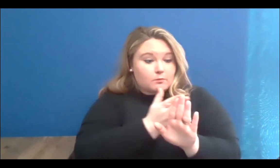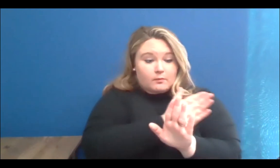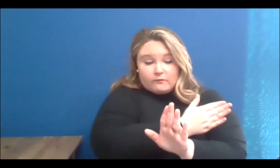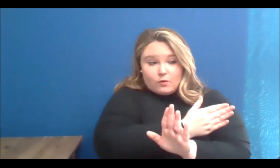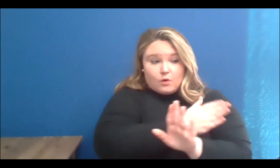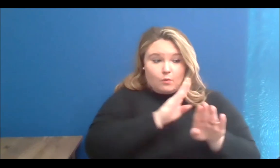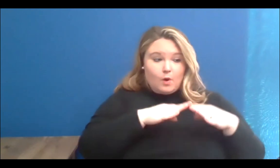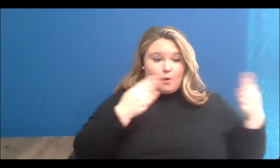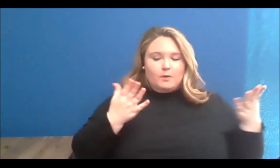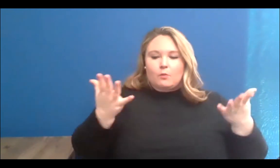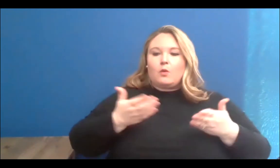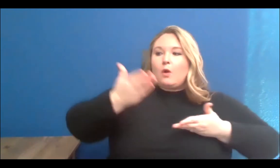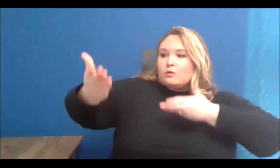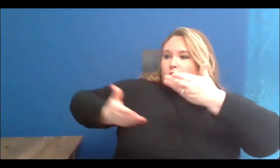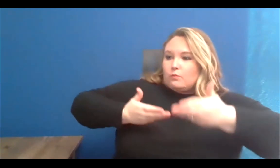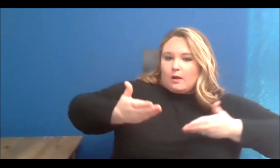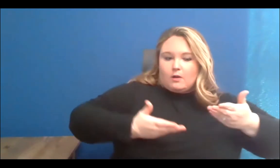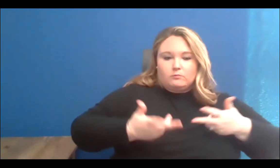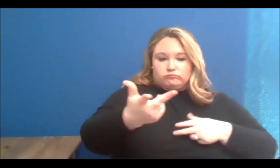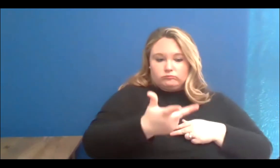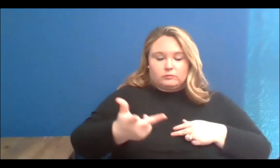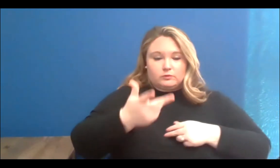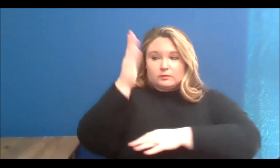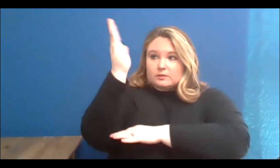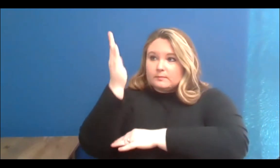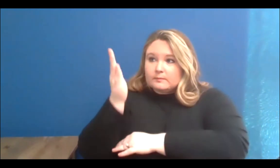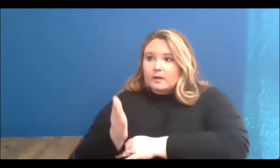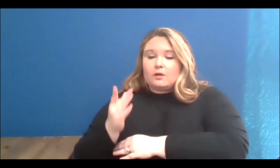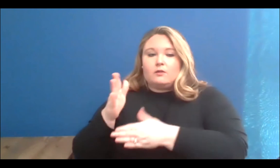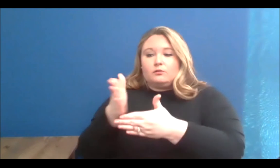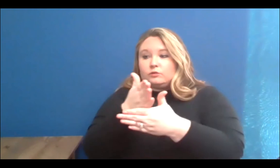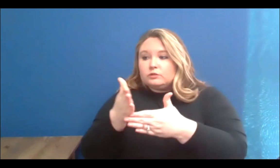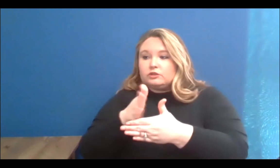to share their art and their perspectives on the intersection of artivism